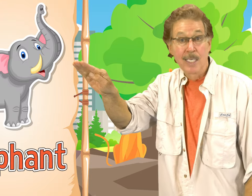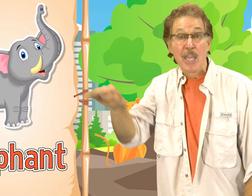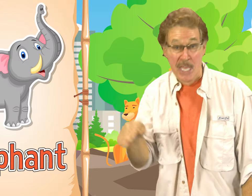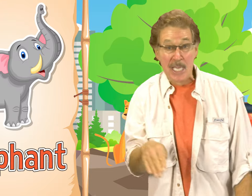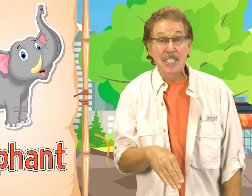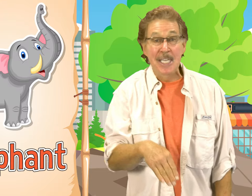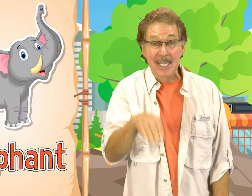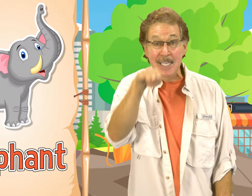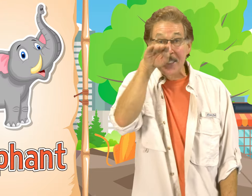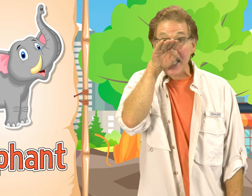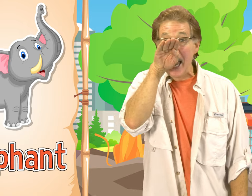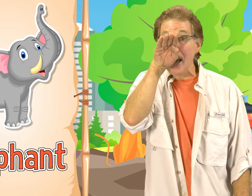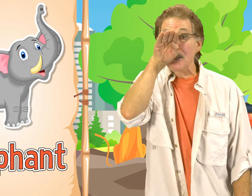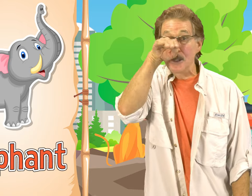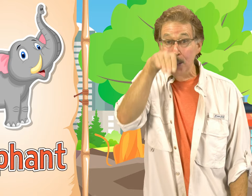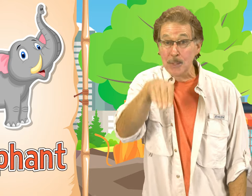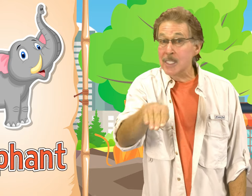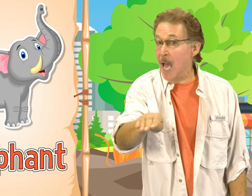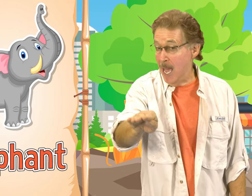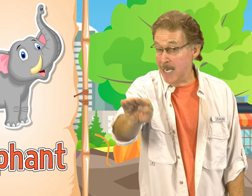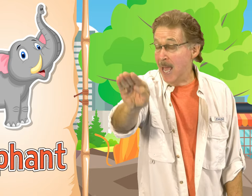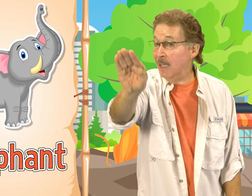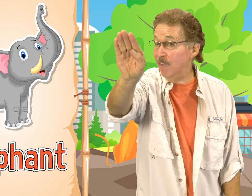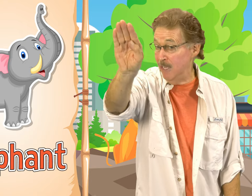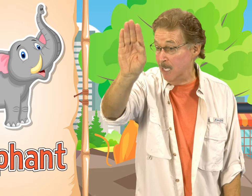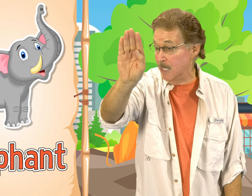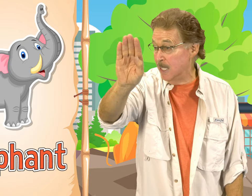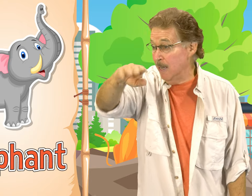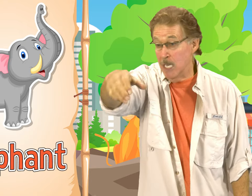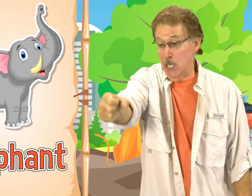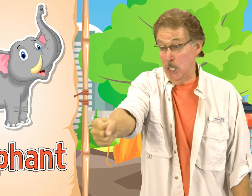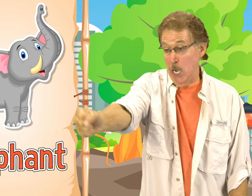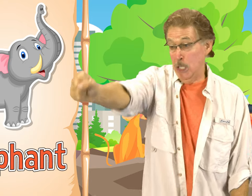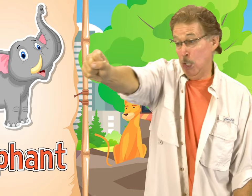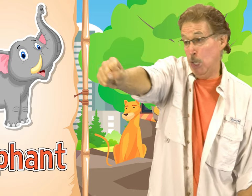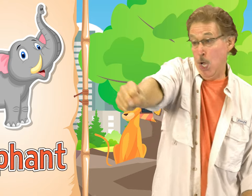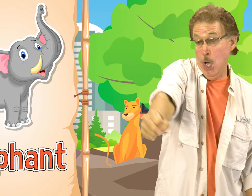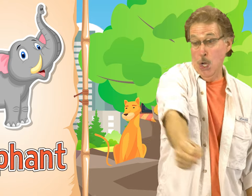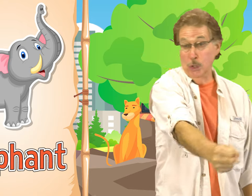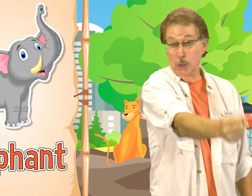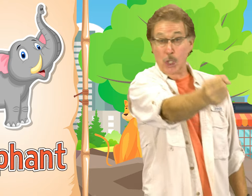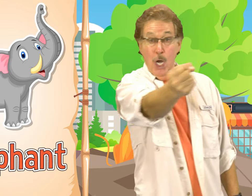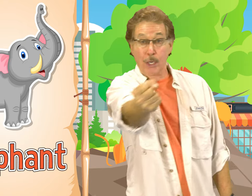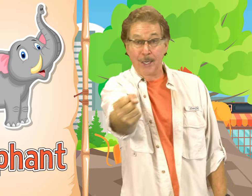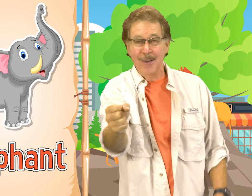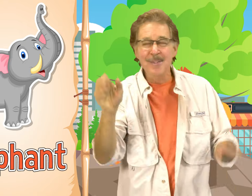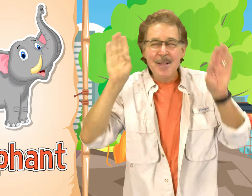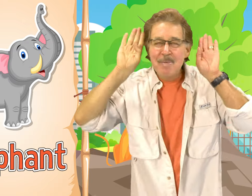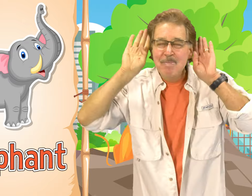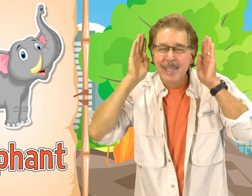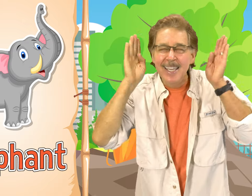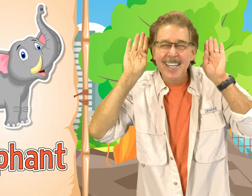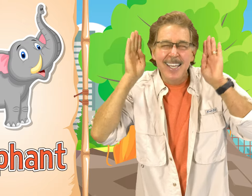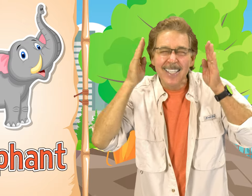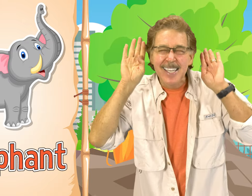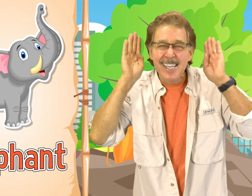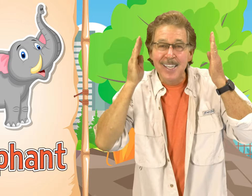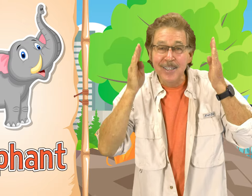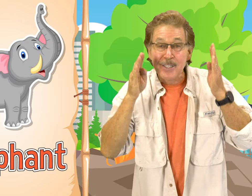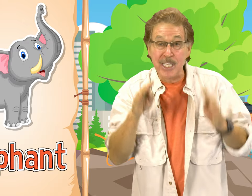This is how you sign elephant It has a long trunk, and big ears